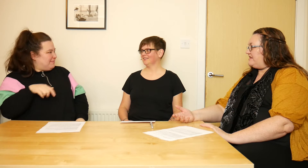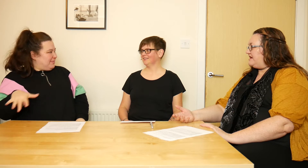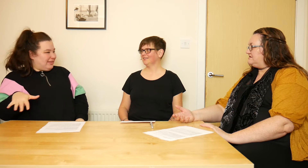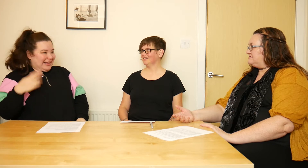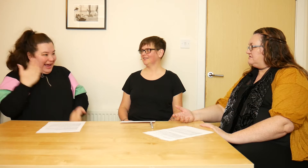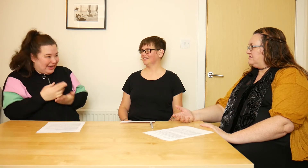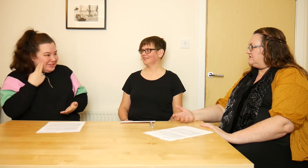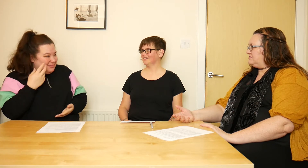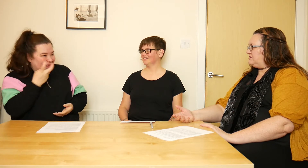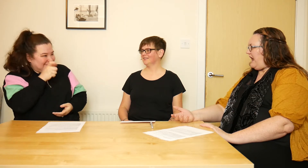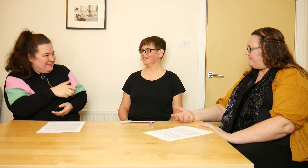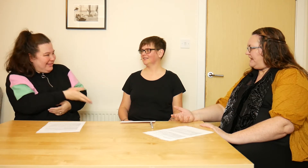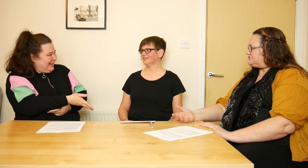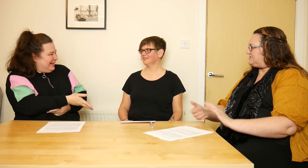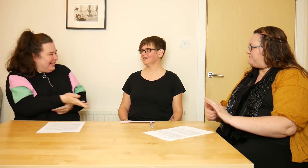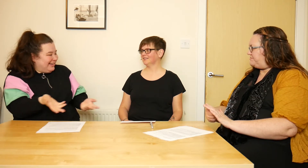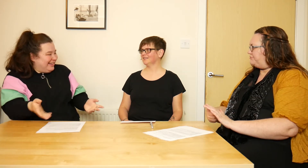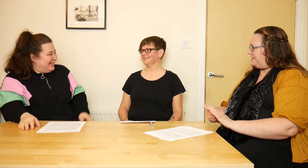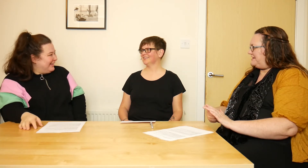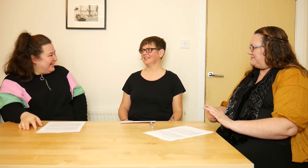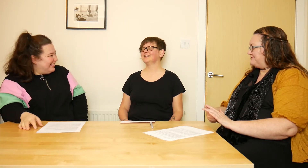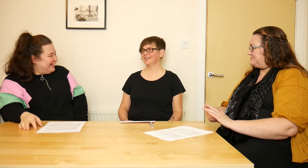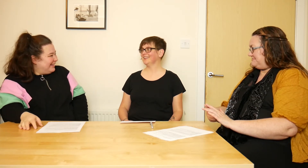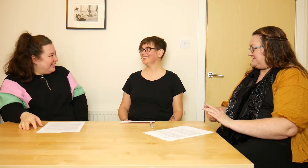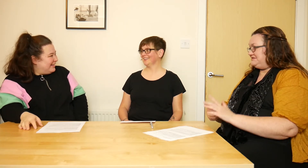And then you have actual deaf people there in the room sometimes,